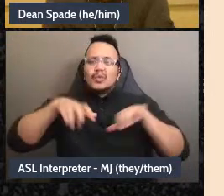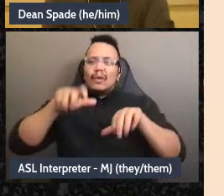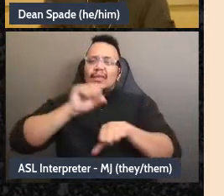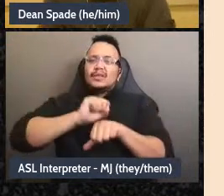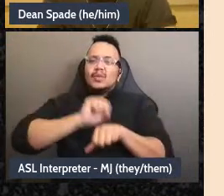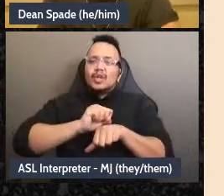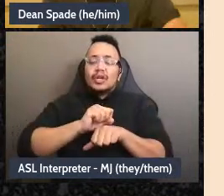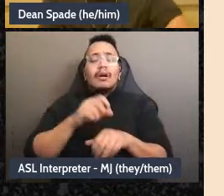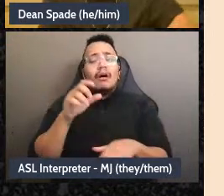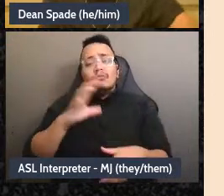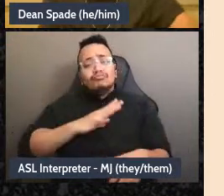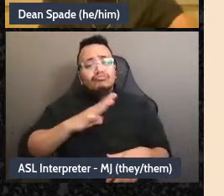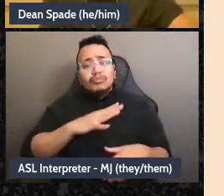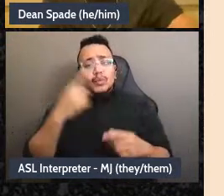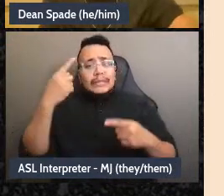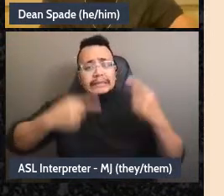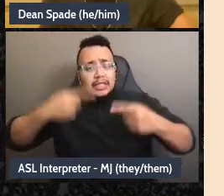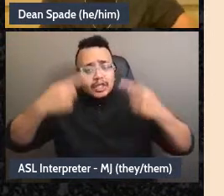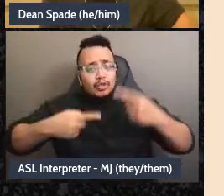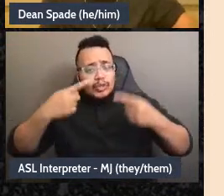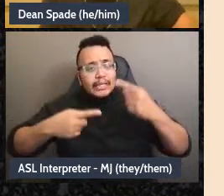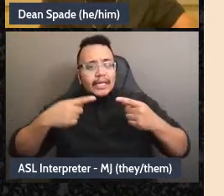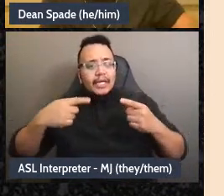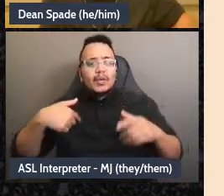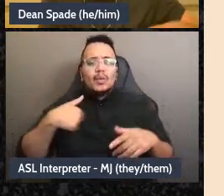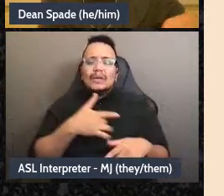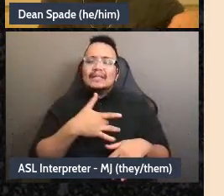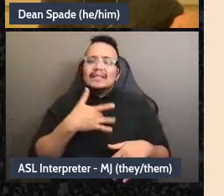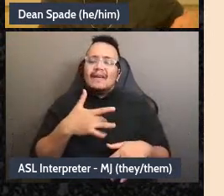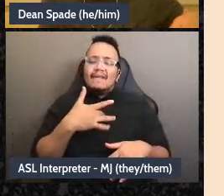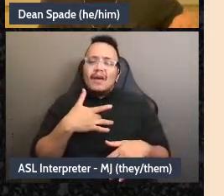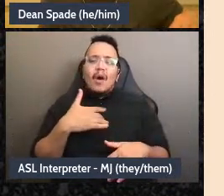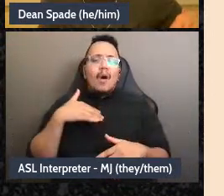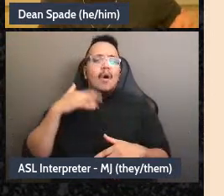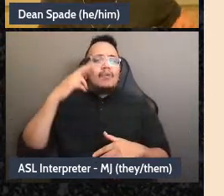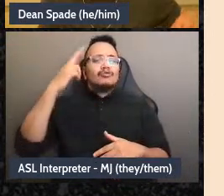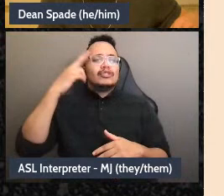more likely to be able to know what we're arguing about. And like it'll actually-we'll get more